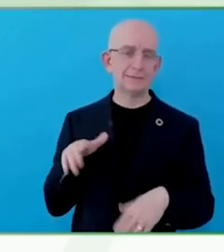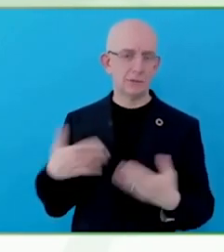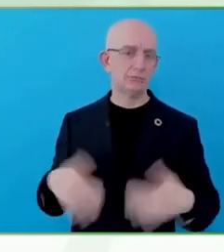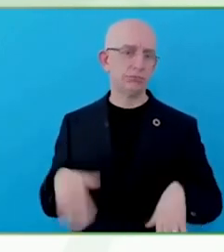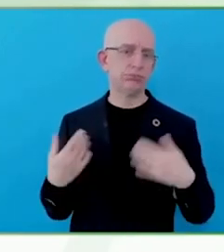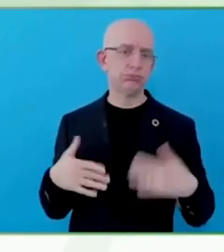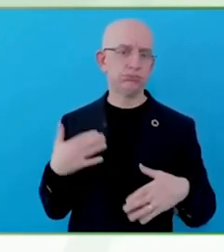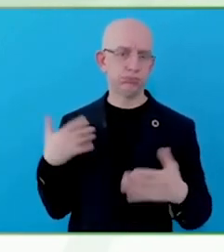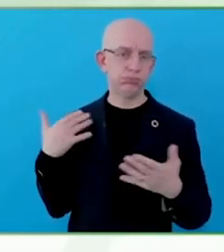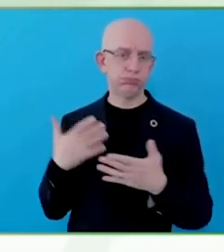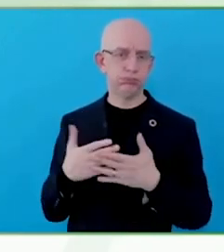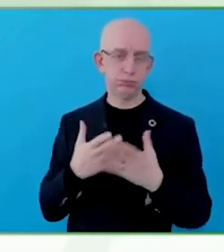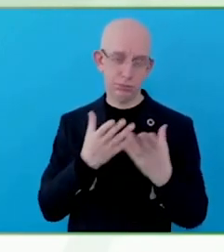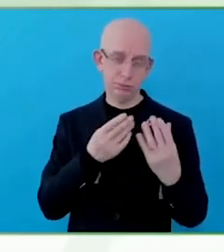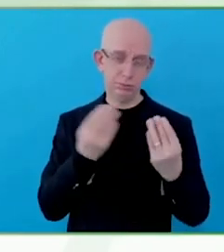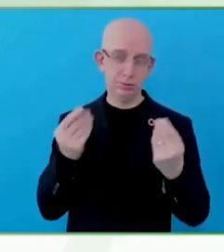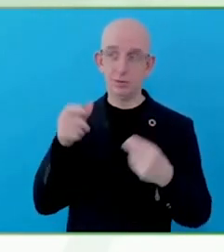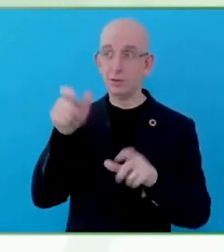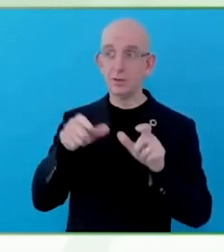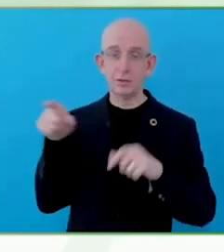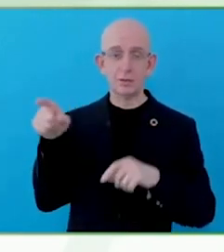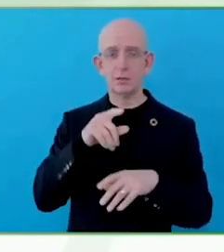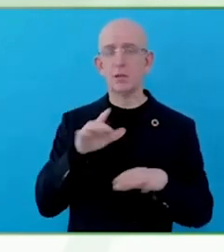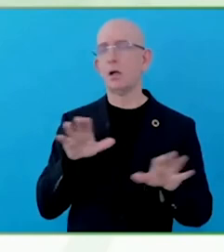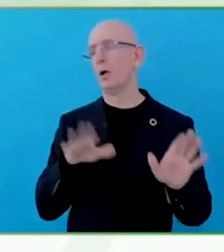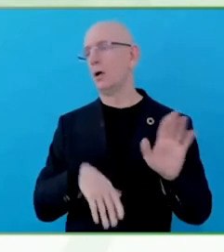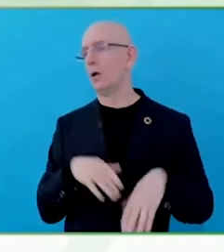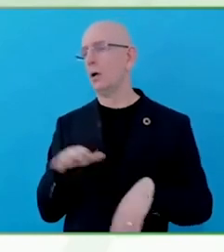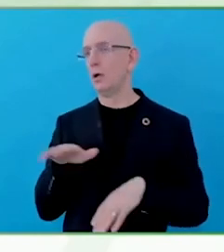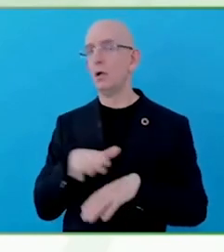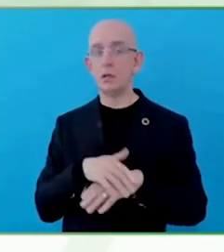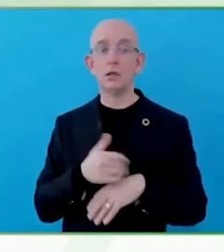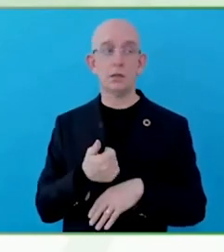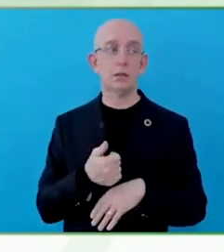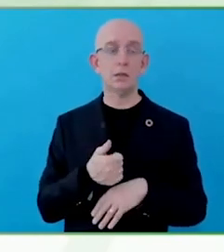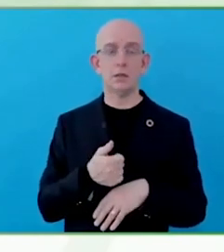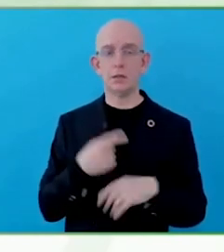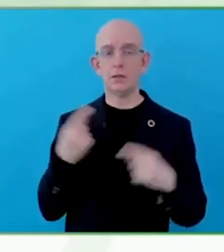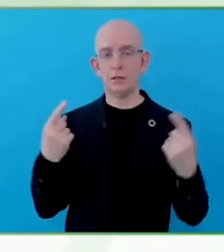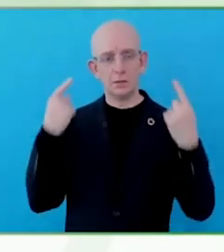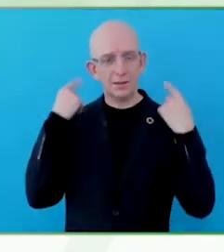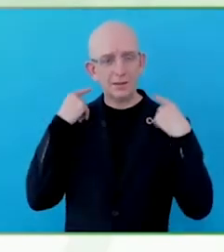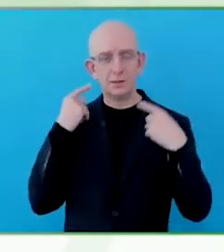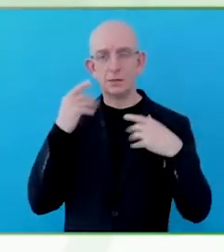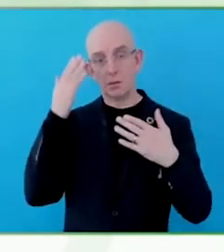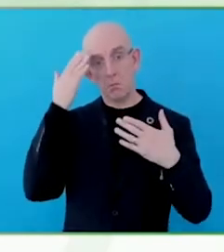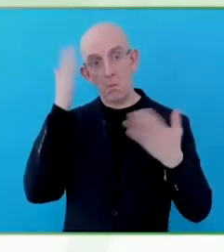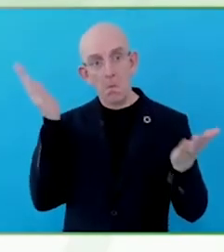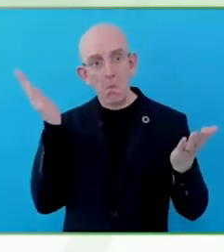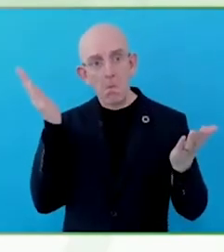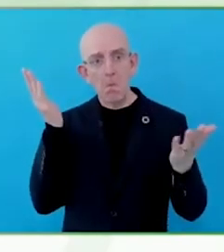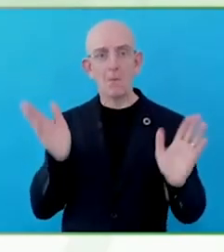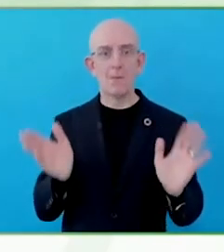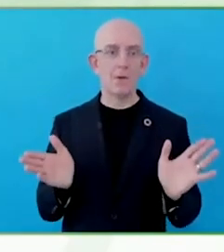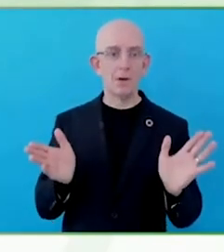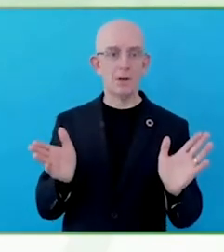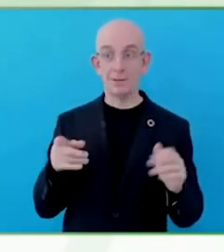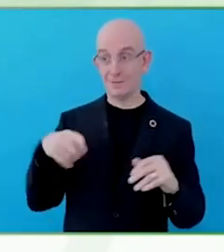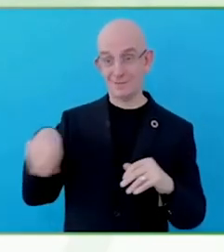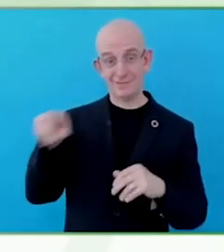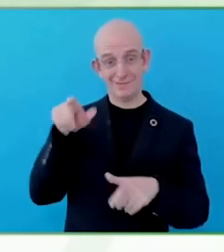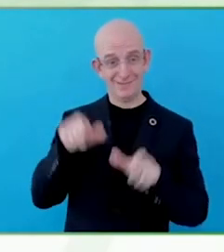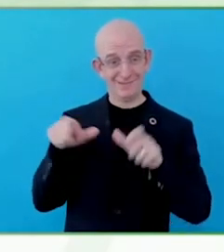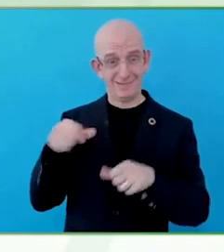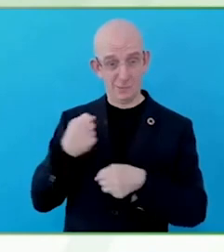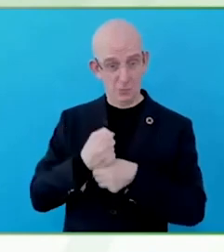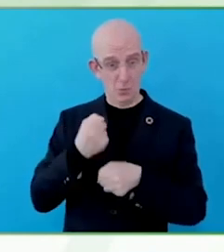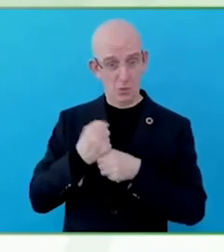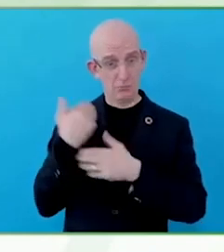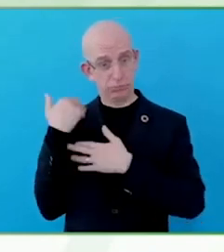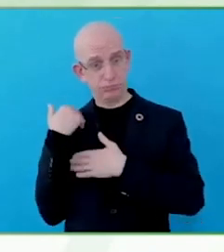people in the field of law have very little knowledge about digital